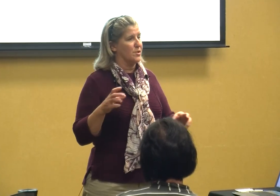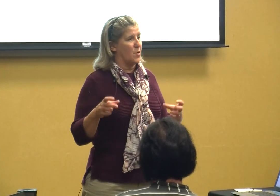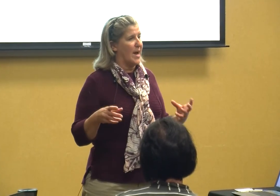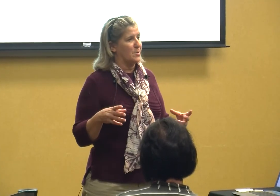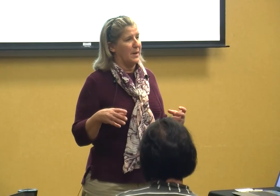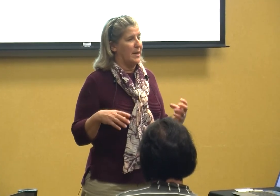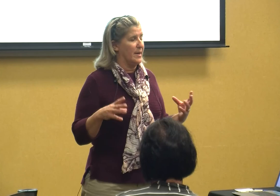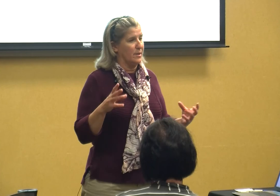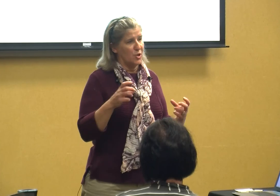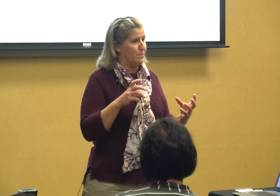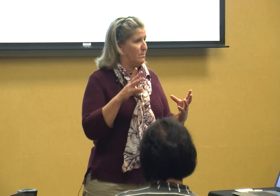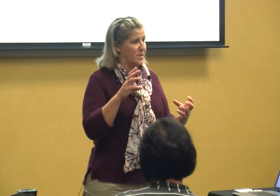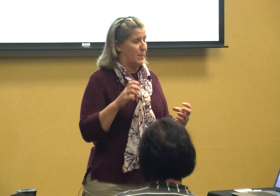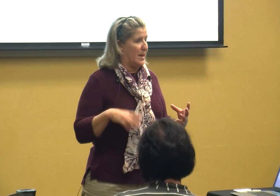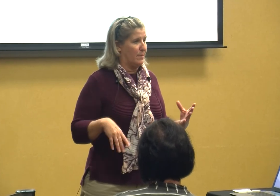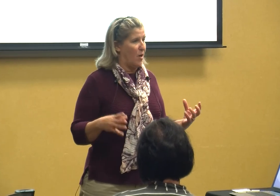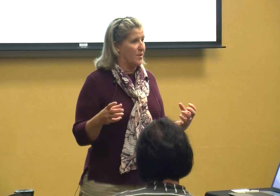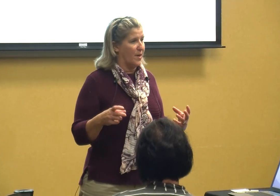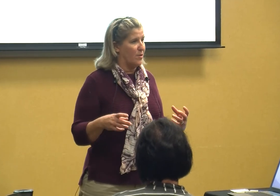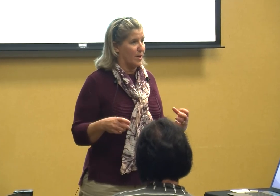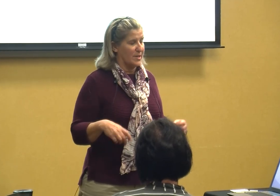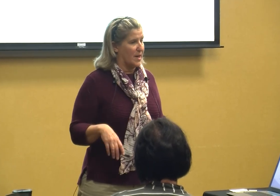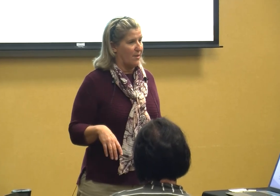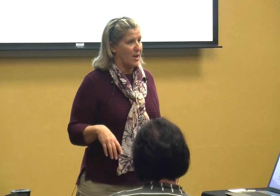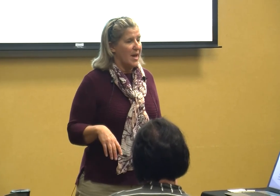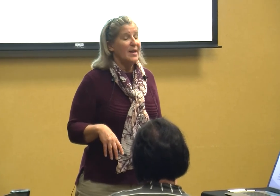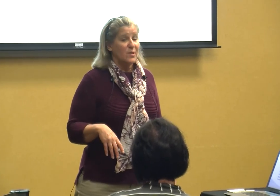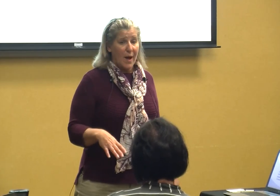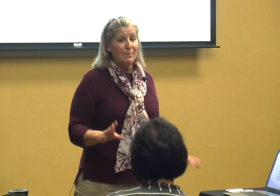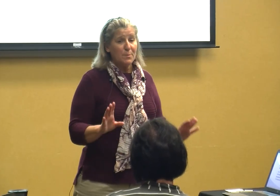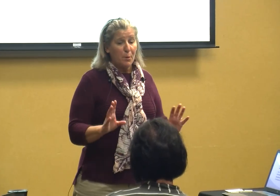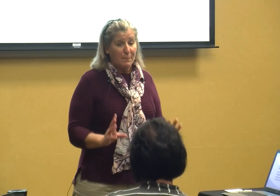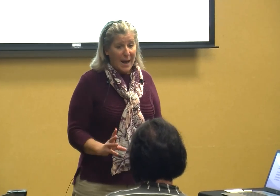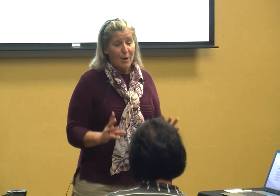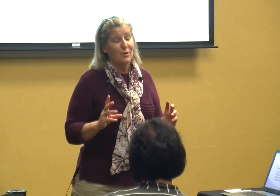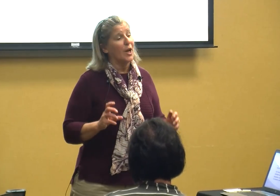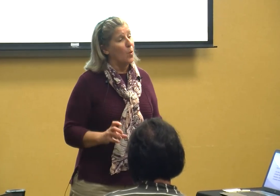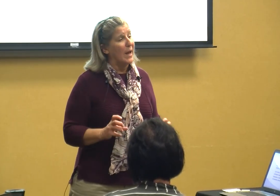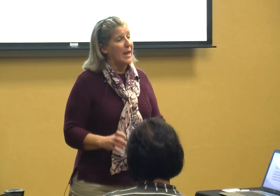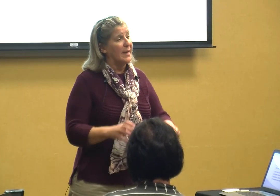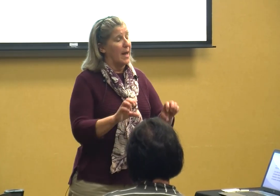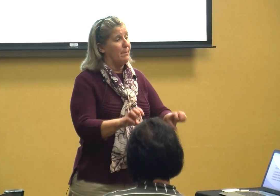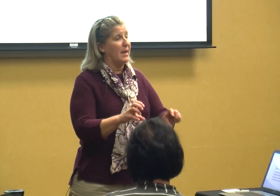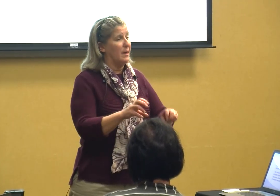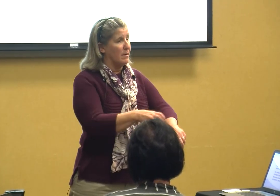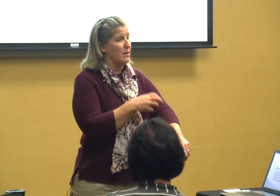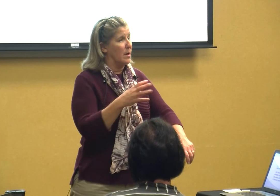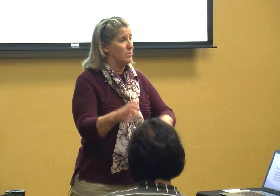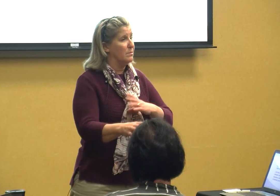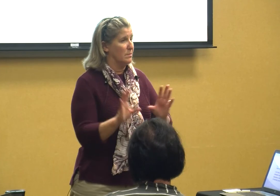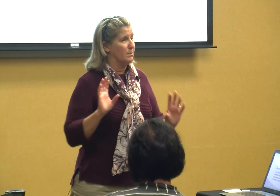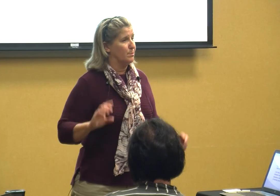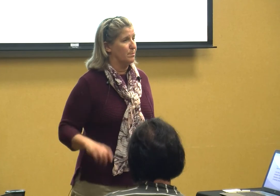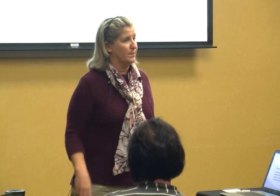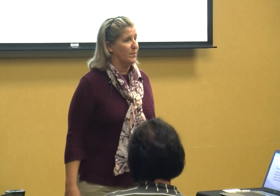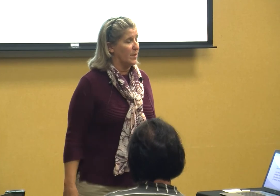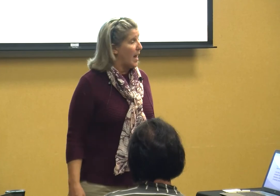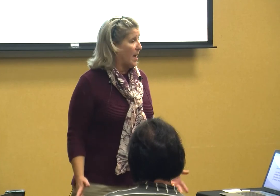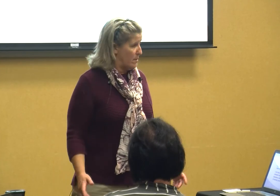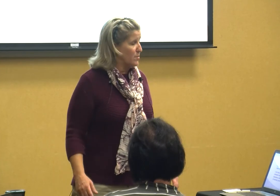scratch pee and spit all this other good stuff so I was prepared to go in and be you know I was